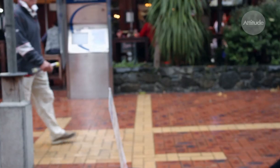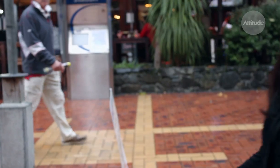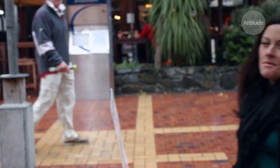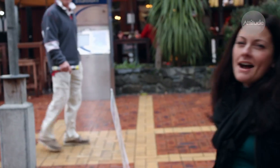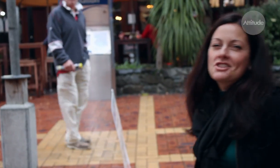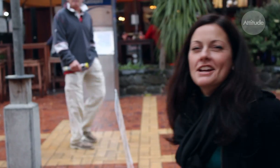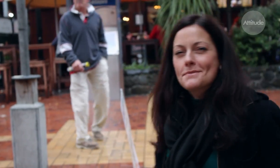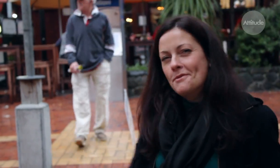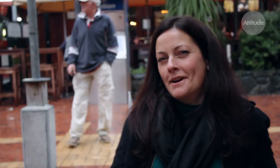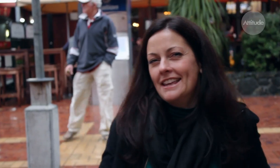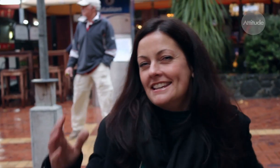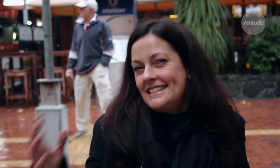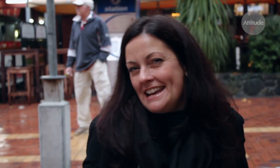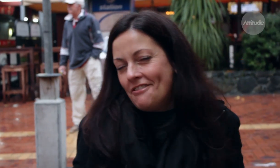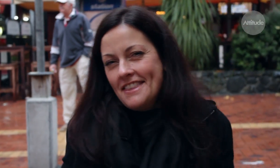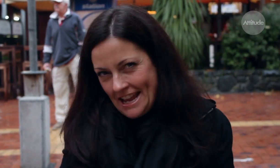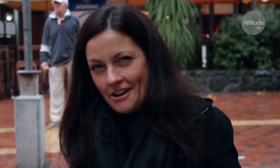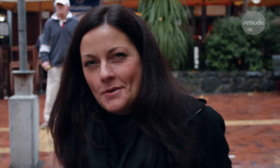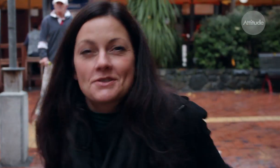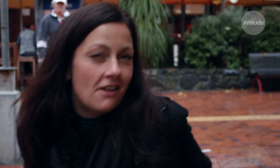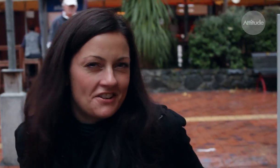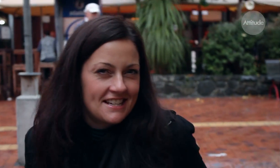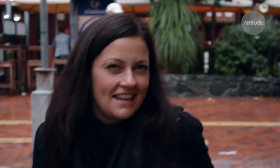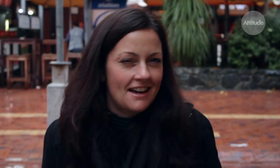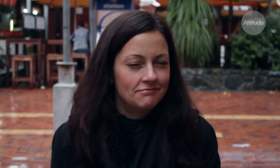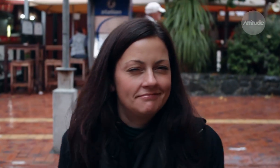Mark dreams of brining the deaf and the hearing worlds closer together, I’m not sure how